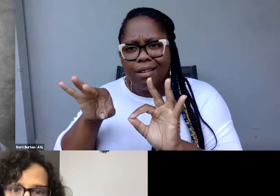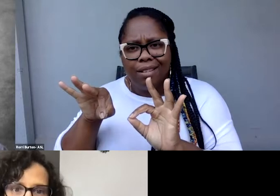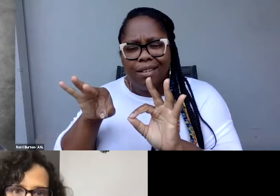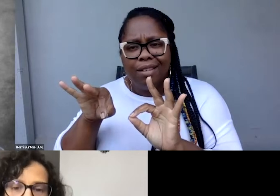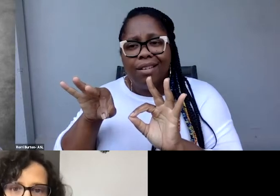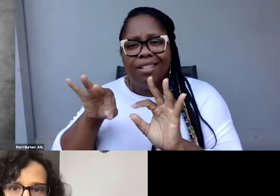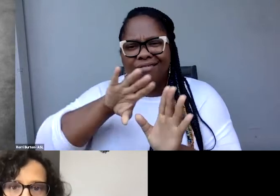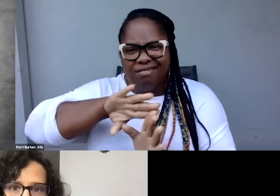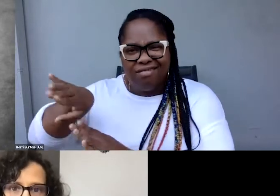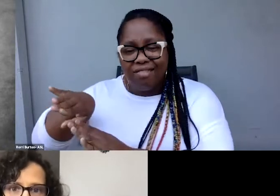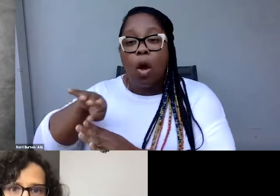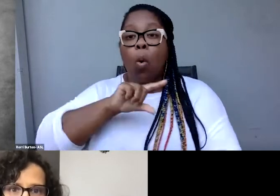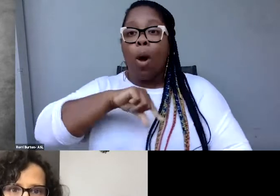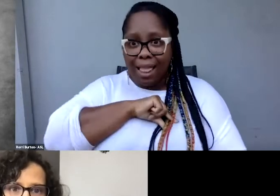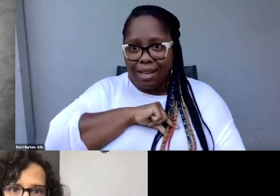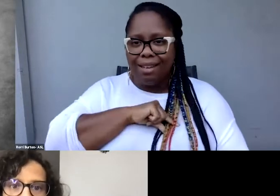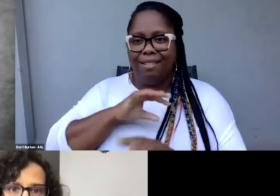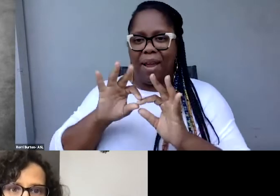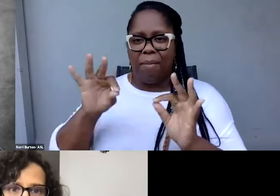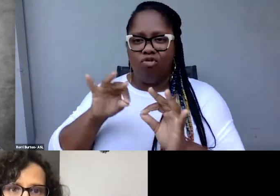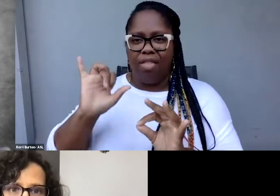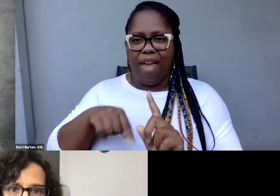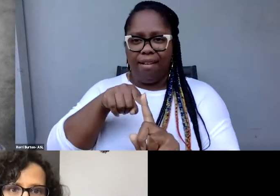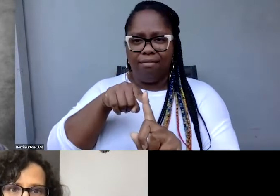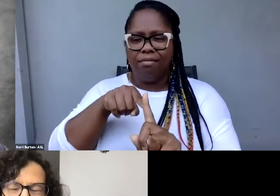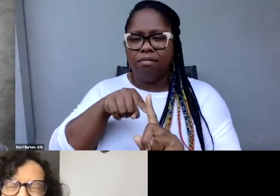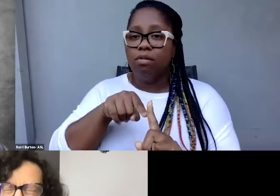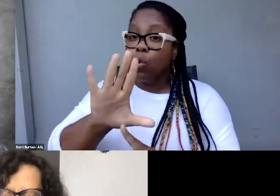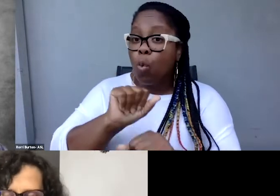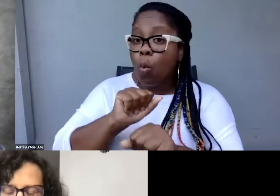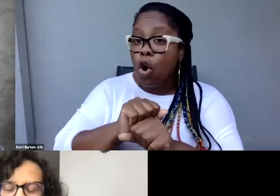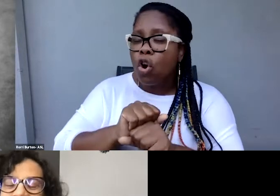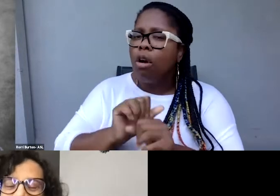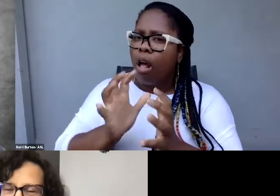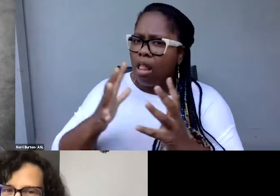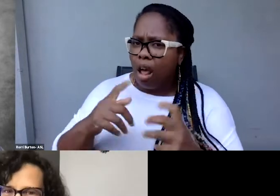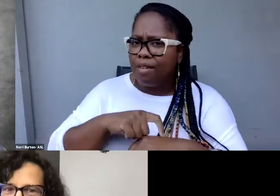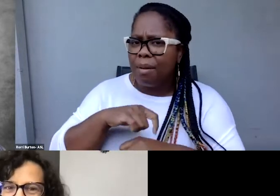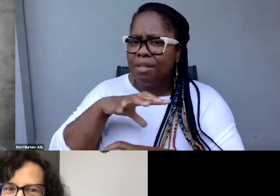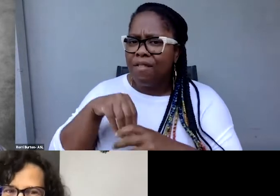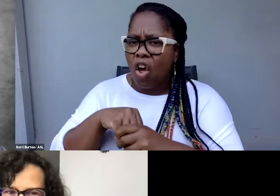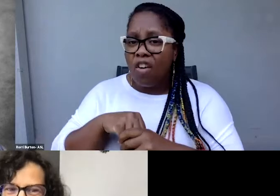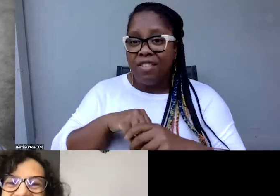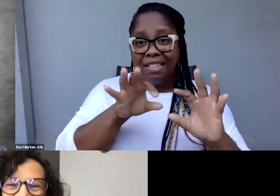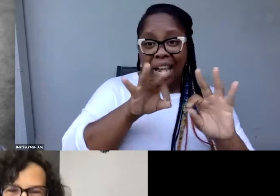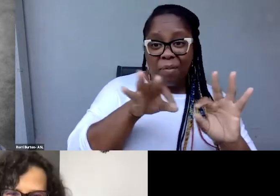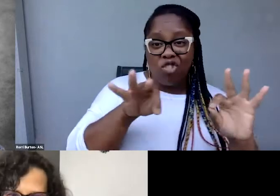So a lot of your work has involved fixing captions that have come from low cost vendors.